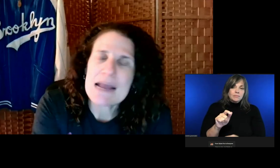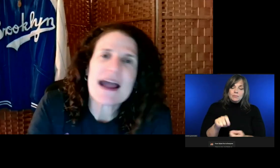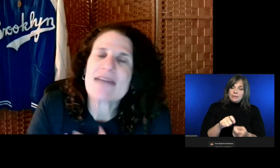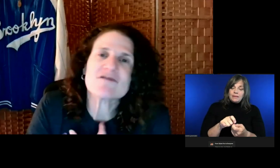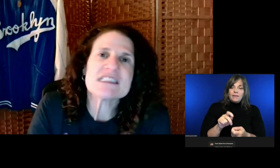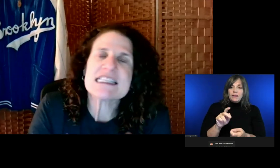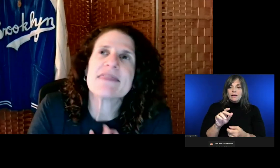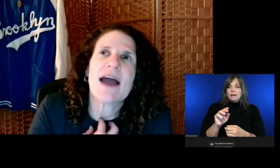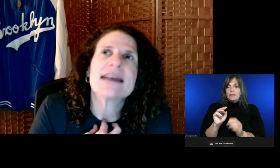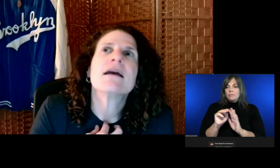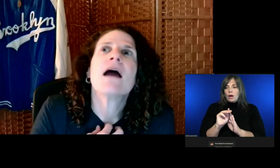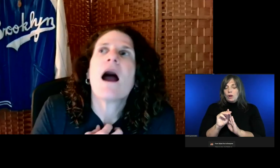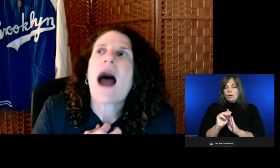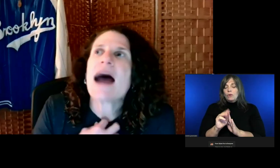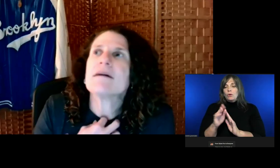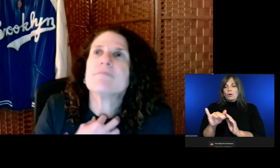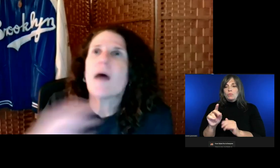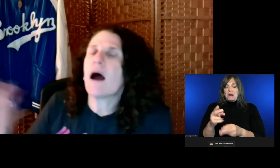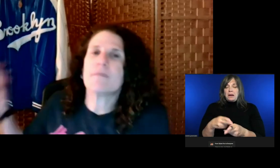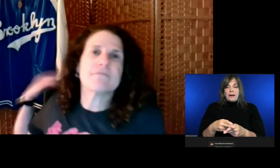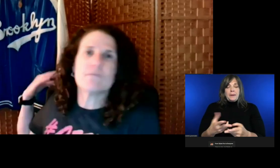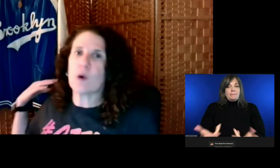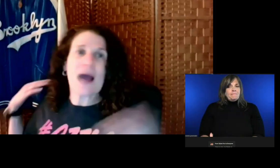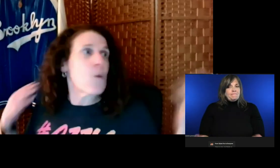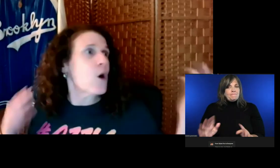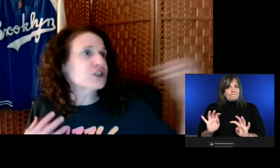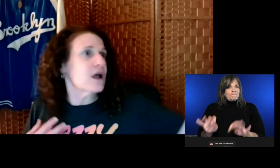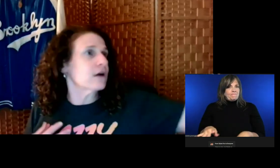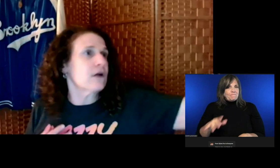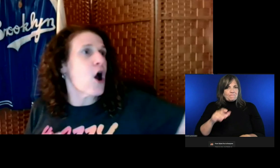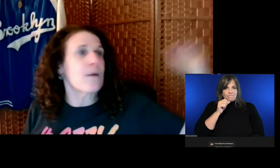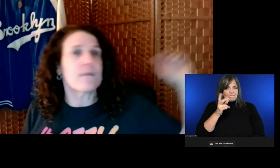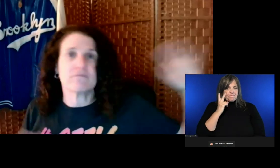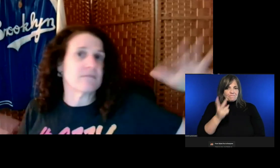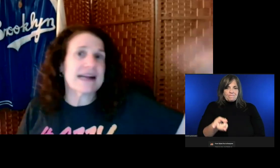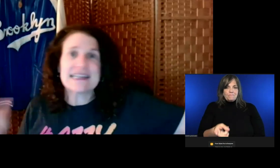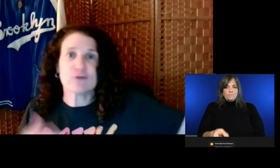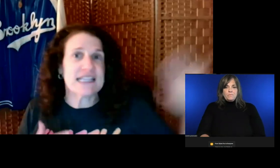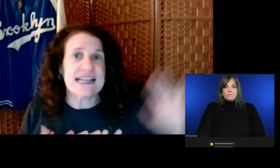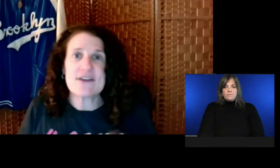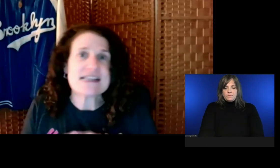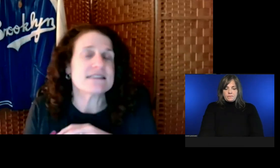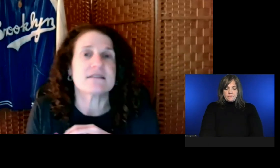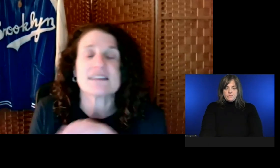I haven't heard about that.